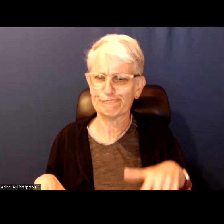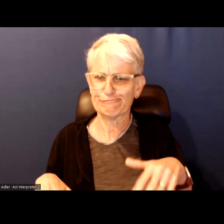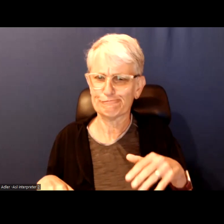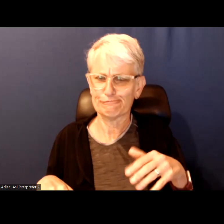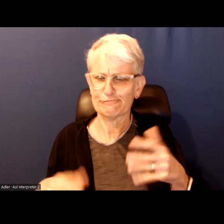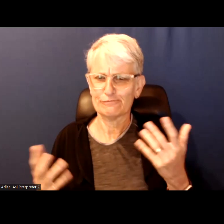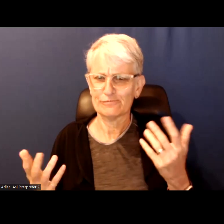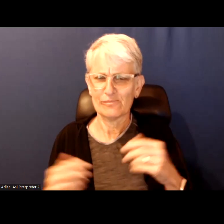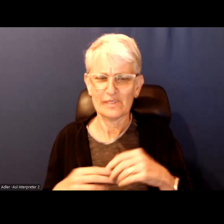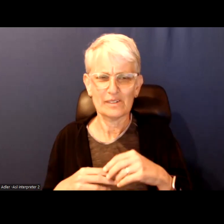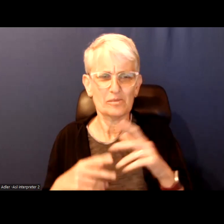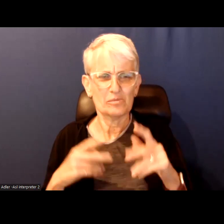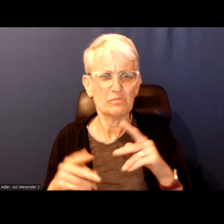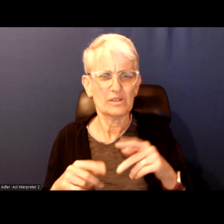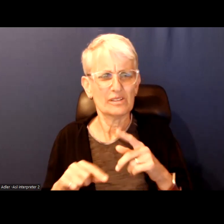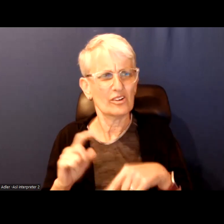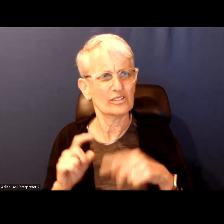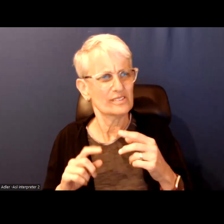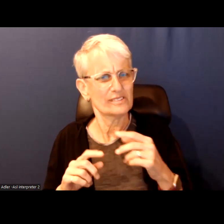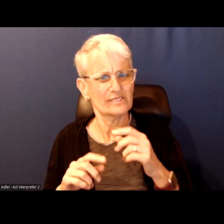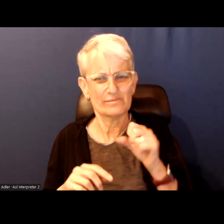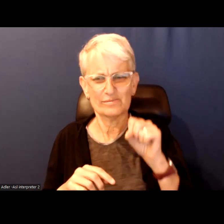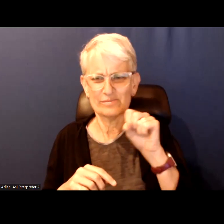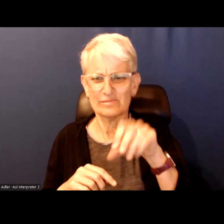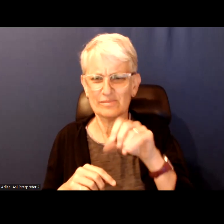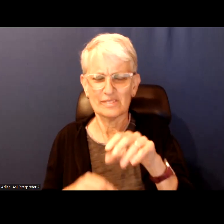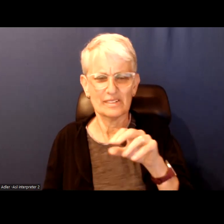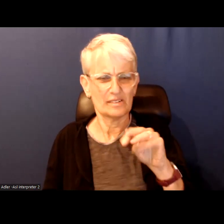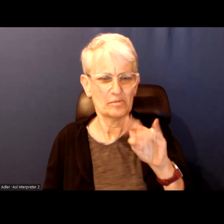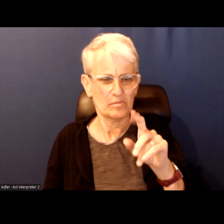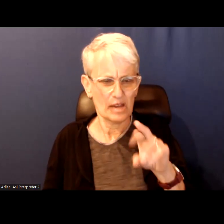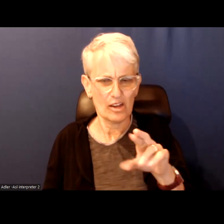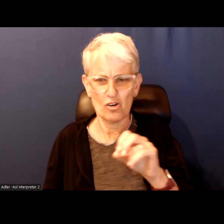people cannot really name a time recently where there mayor or their counselor has done